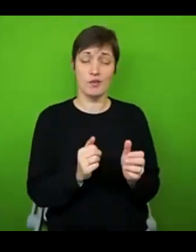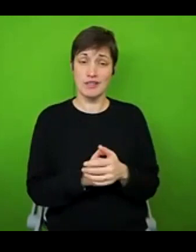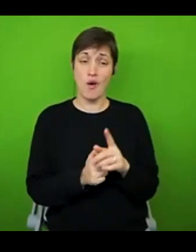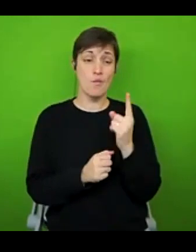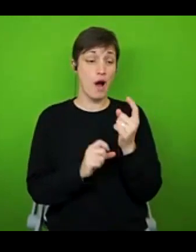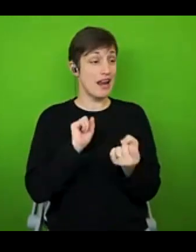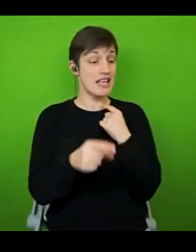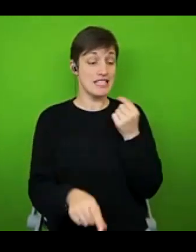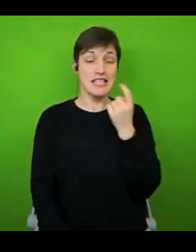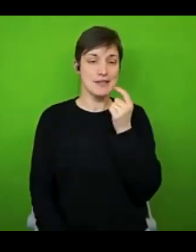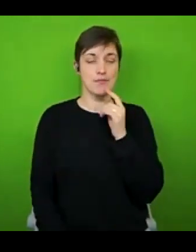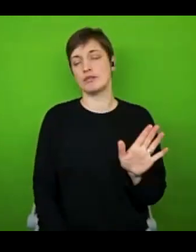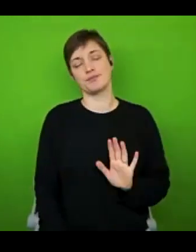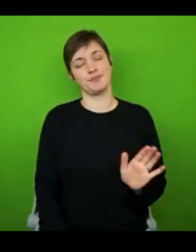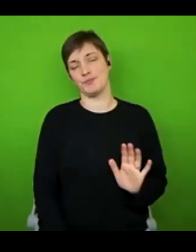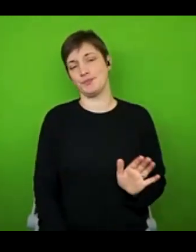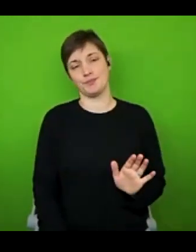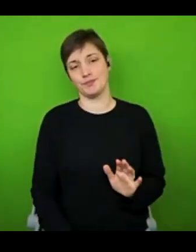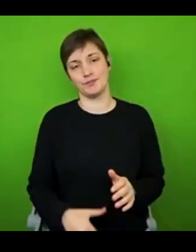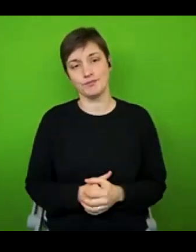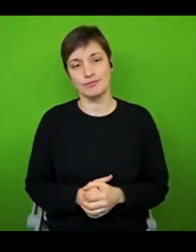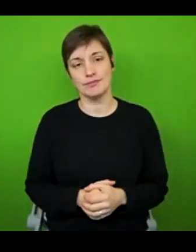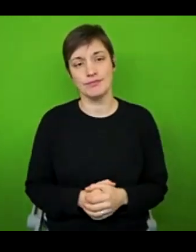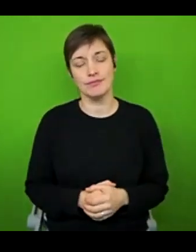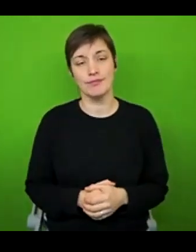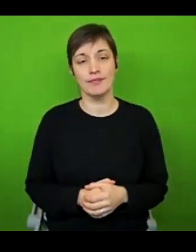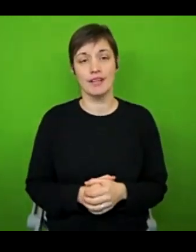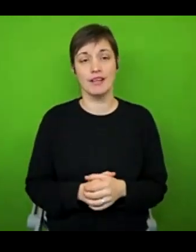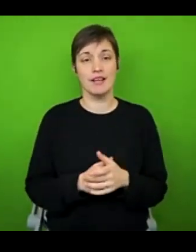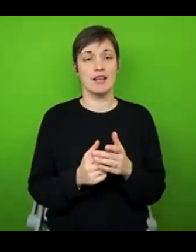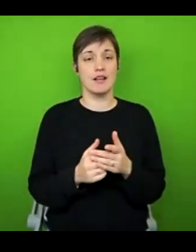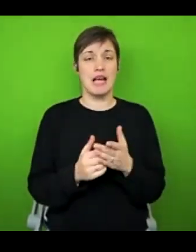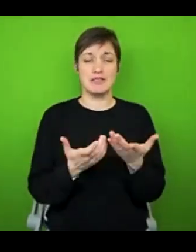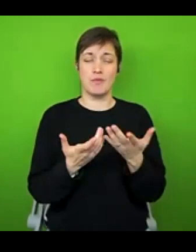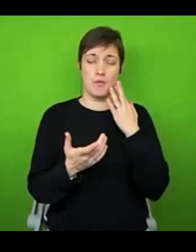seem to be one right answer for when to disclose your disability during the application process. A lot of